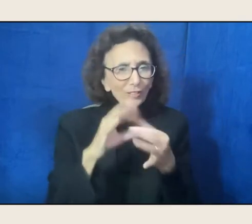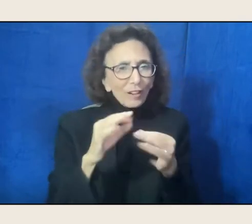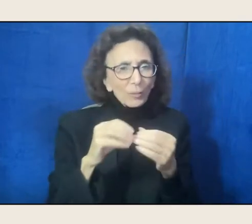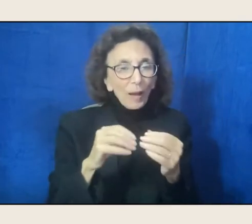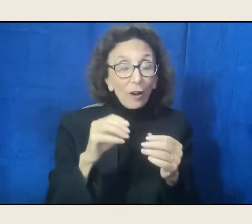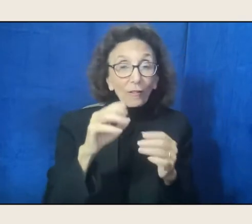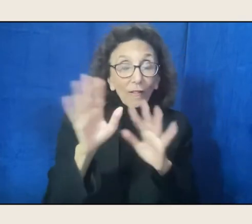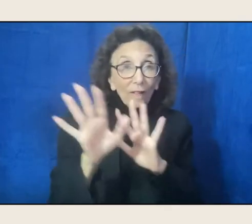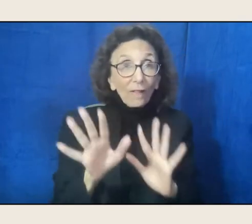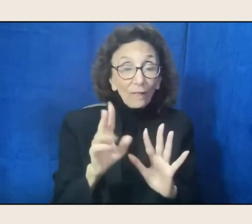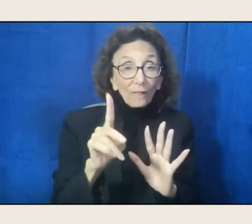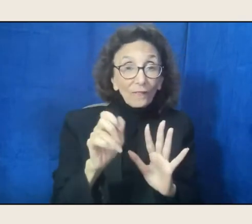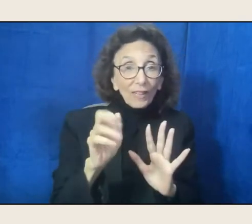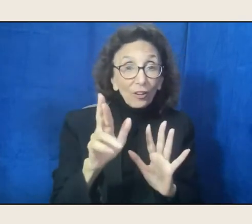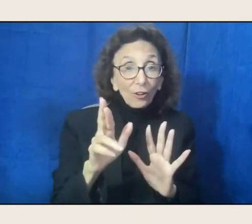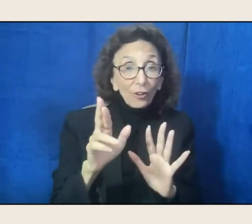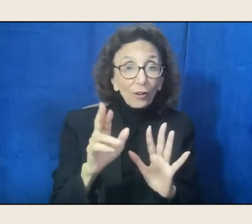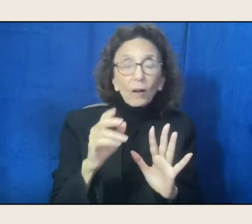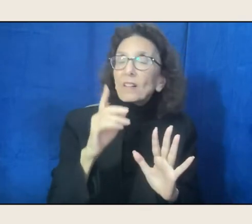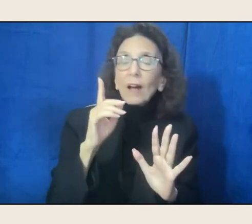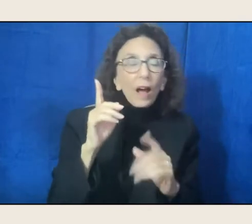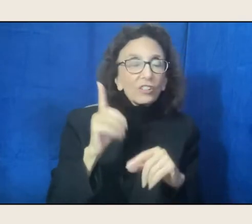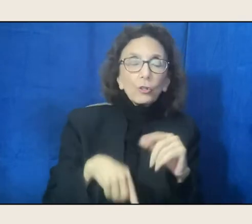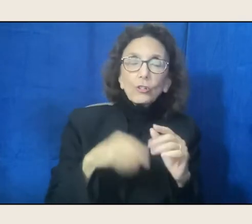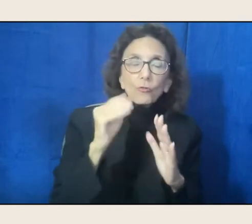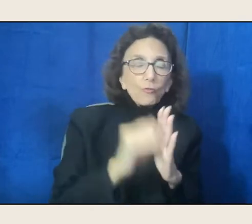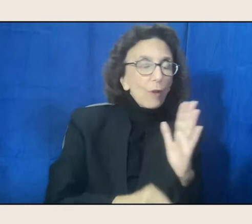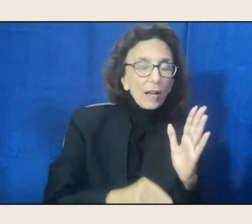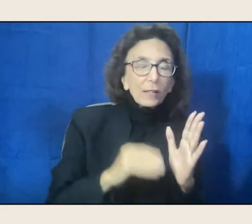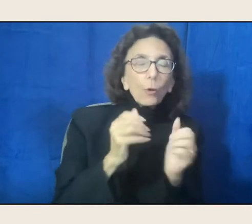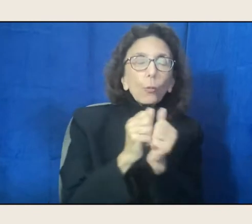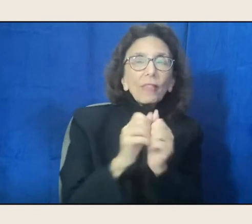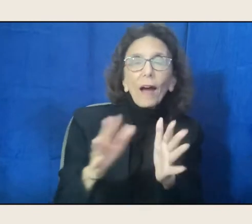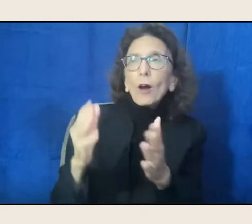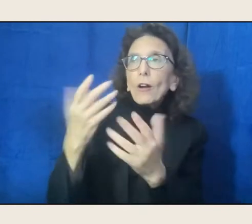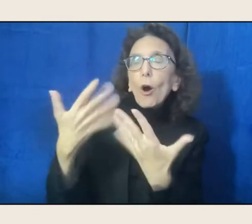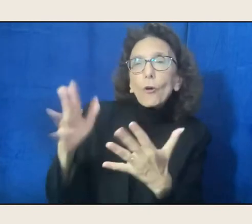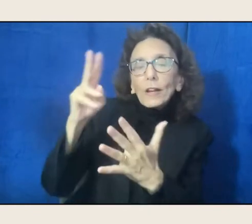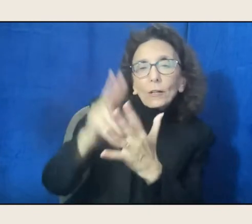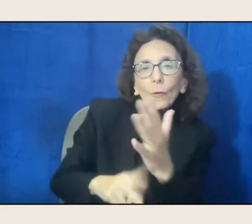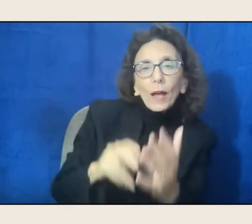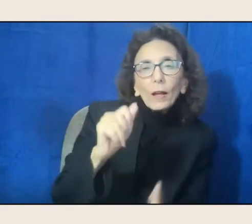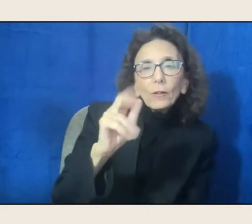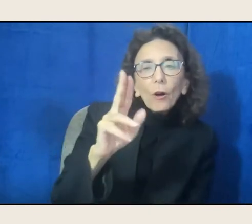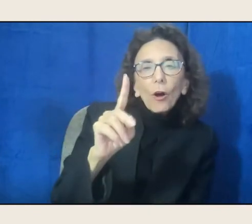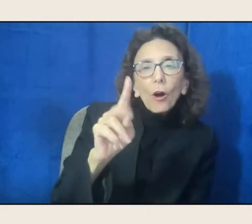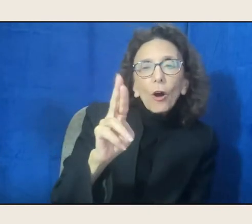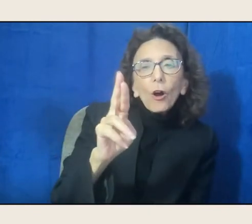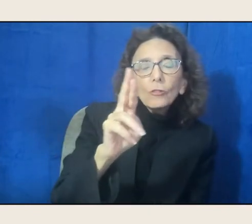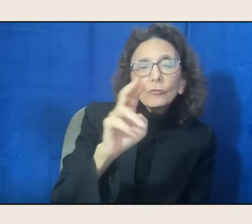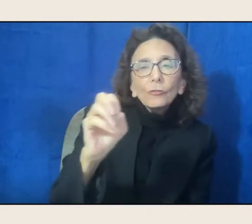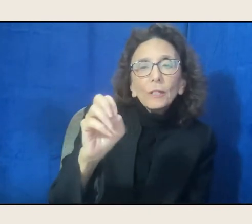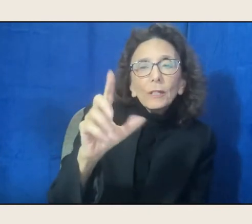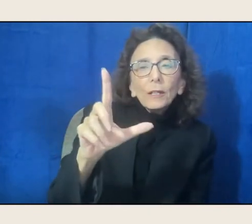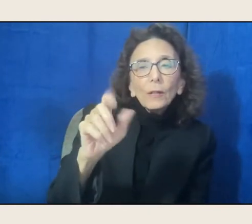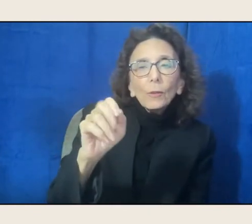without Audre Lorde's "Litany for Survival". It's very much, you can hear the echo,